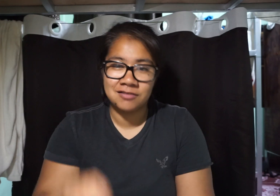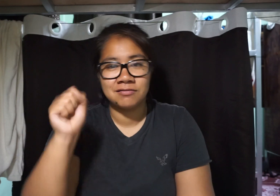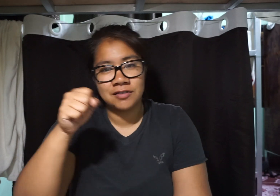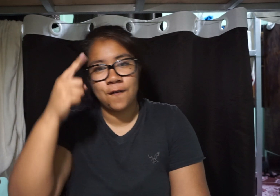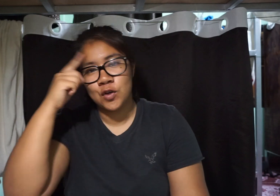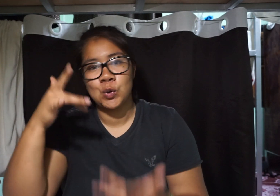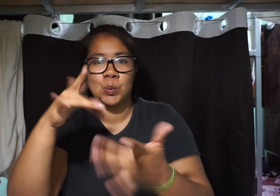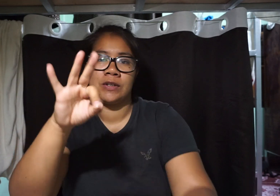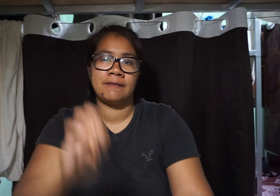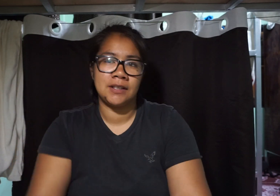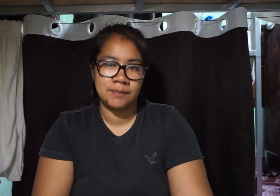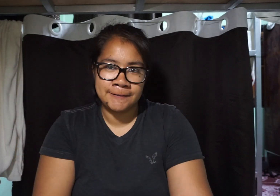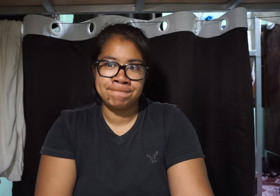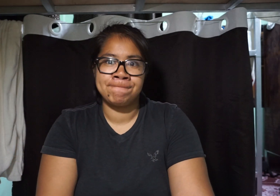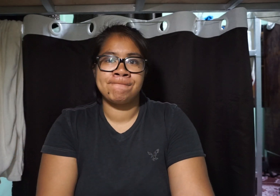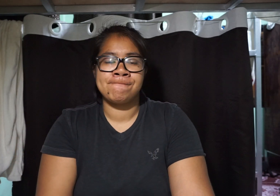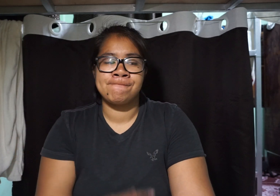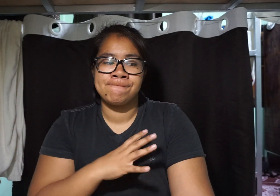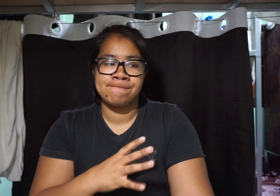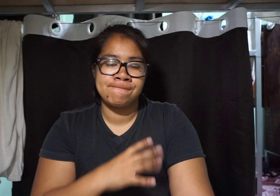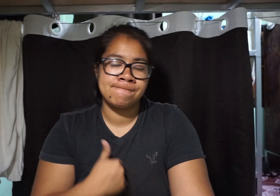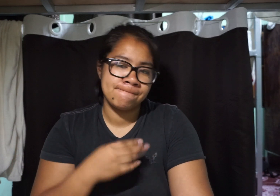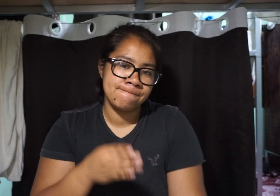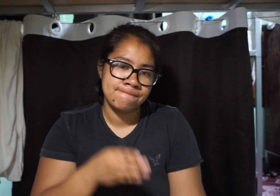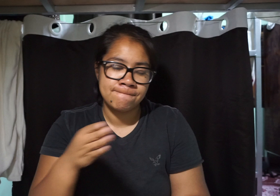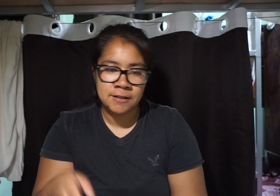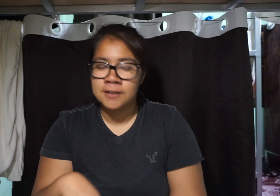They said yeah for a tourist fee I was like fine